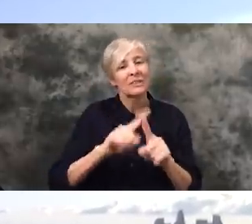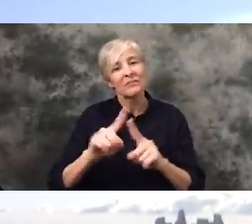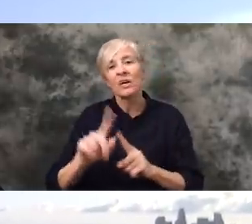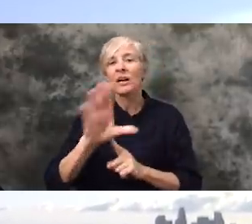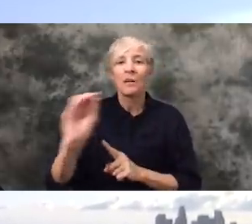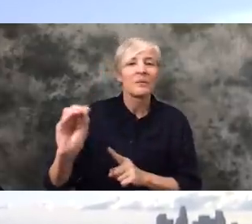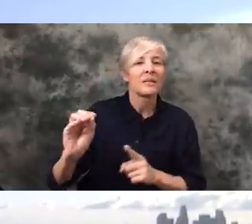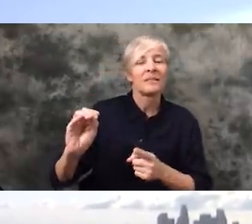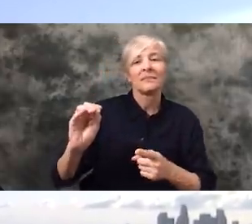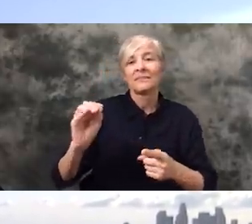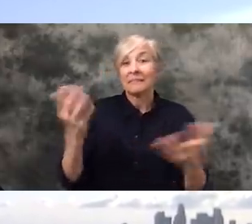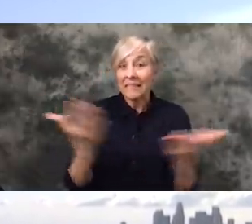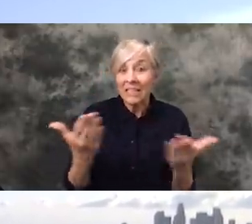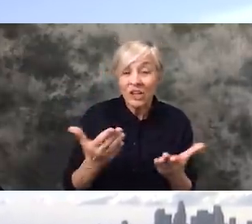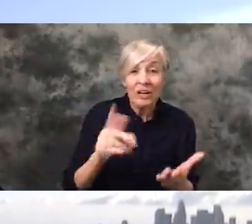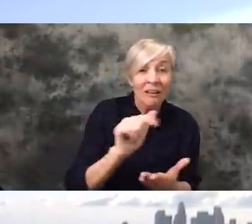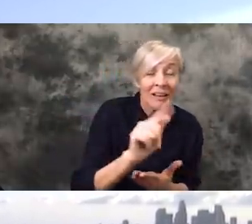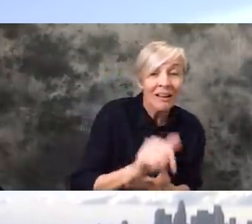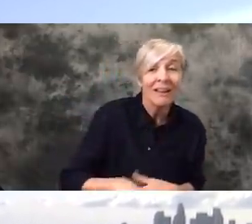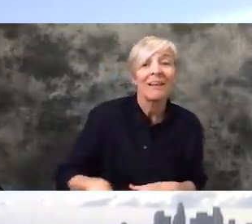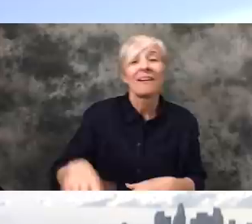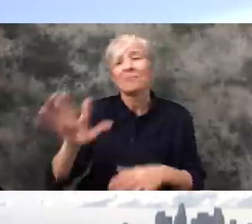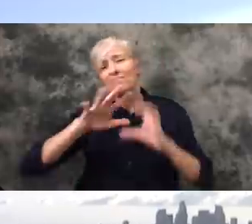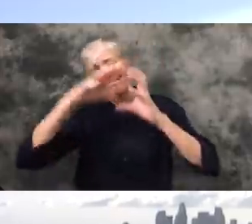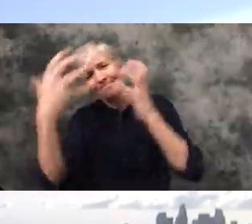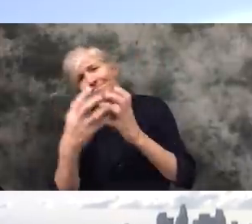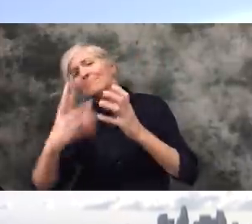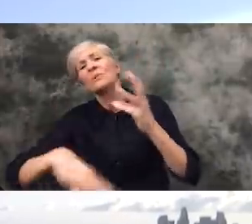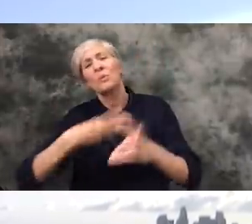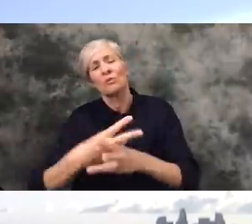Companies and Studios here in Los Angeles and also around the world